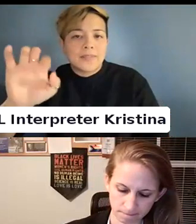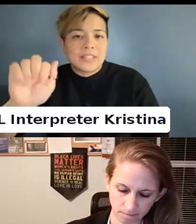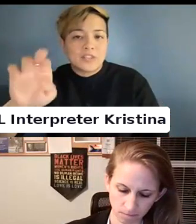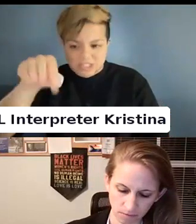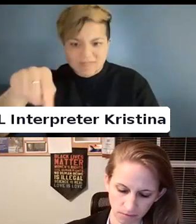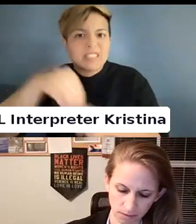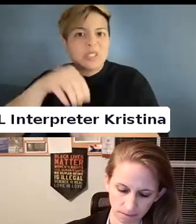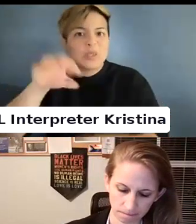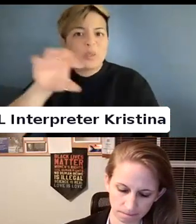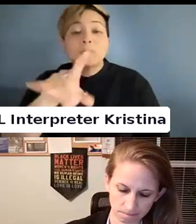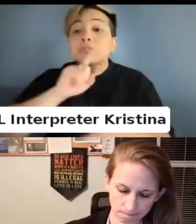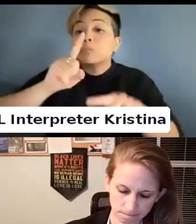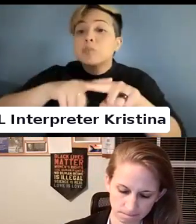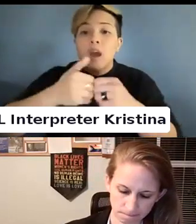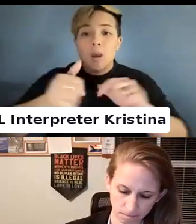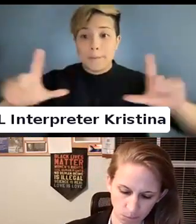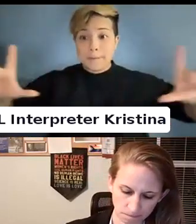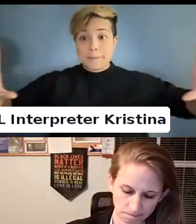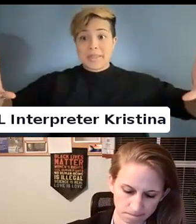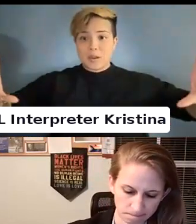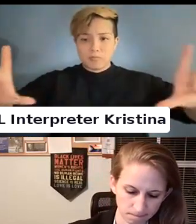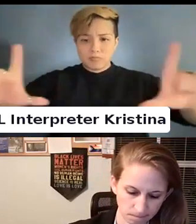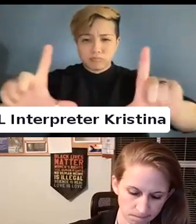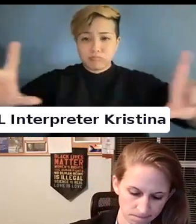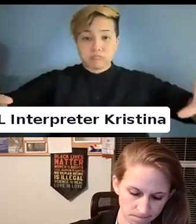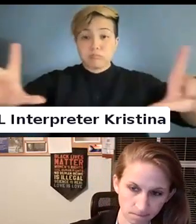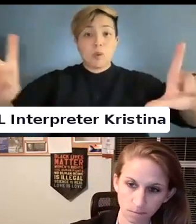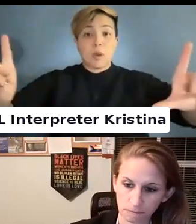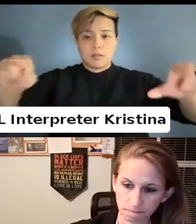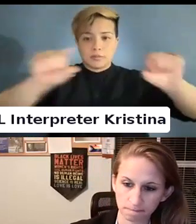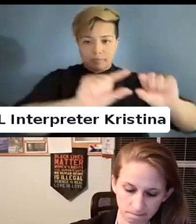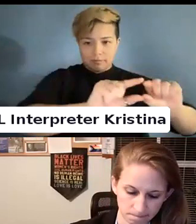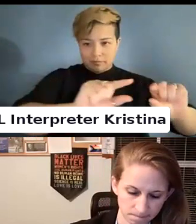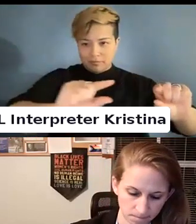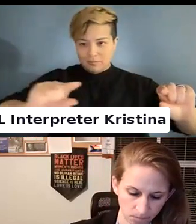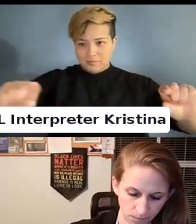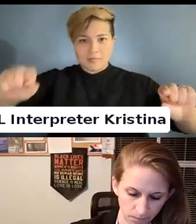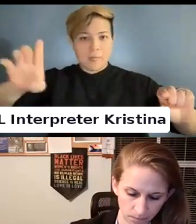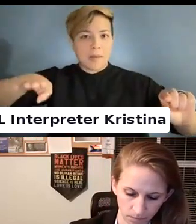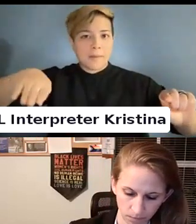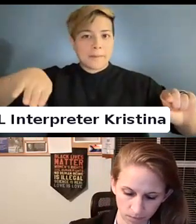Depending on how wide your screen is. It may show up right at the bottom of your zoom screen.